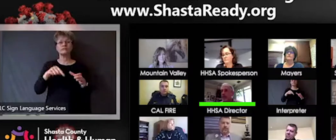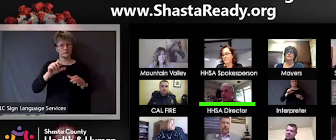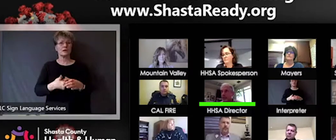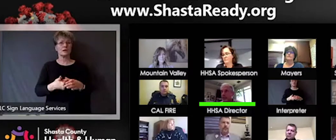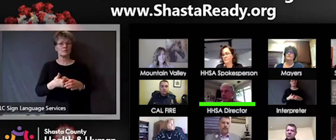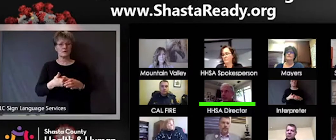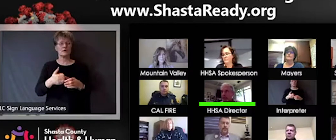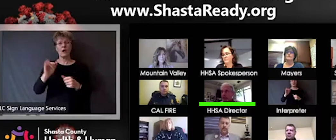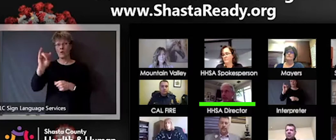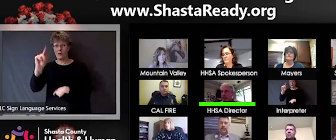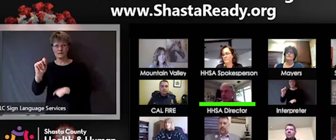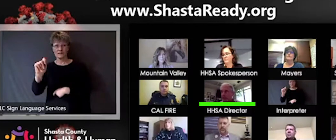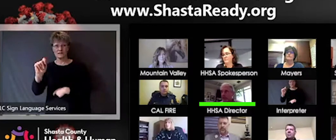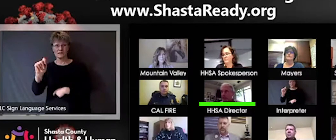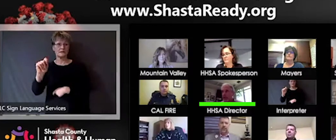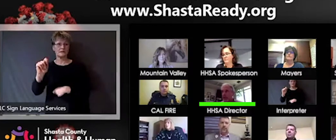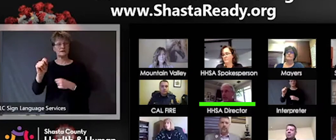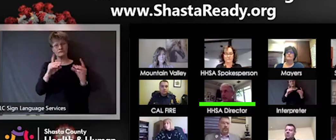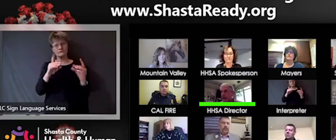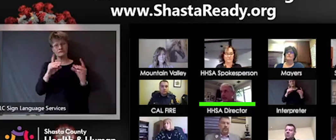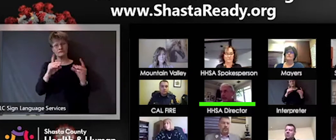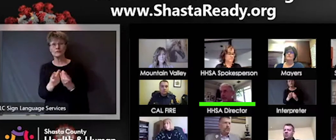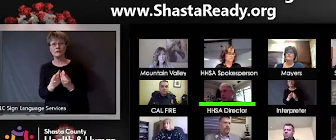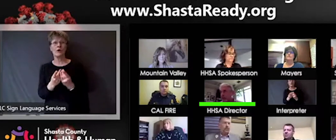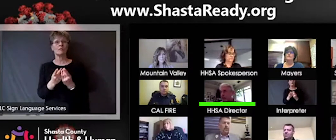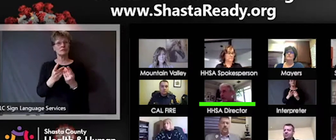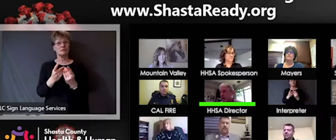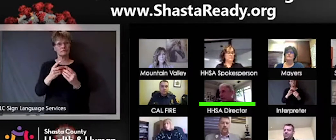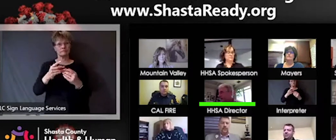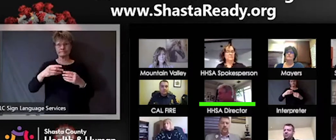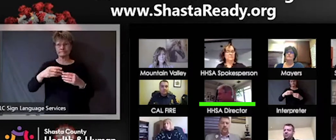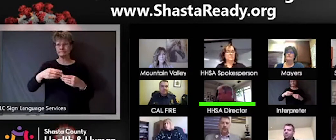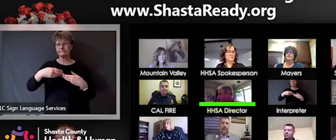were instrumental in getting facility ready and continue to support us there.